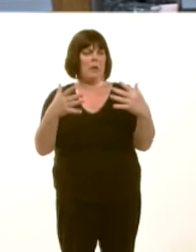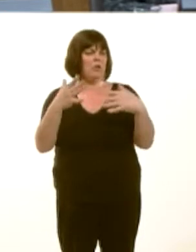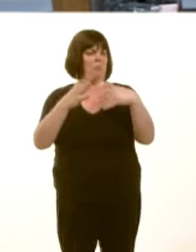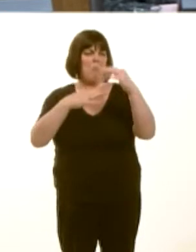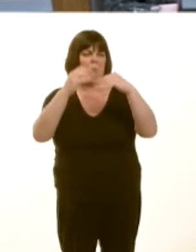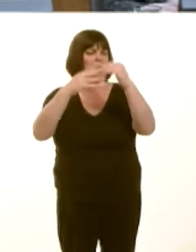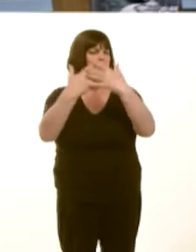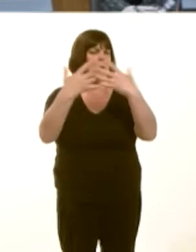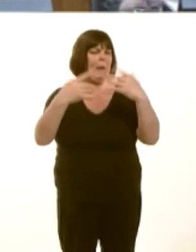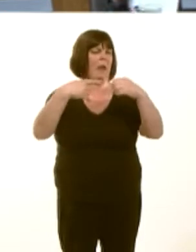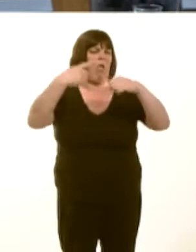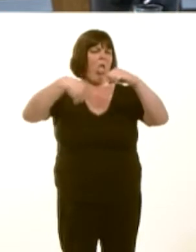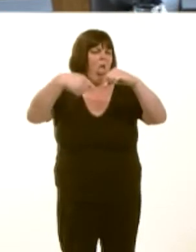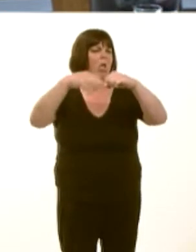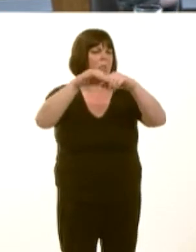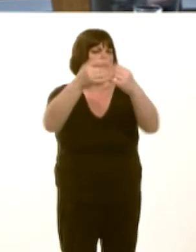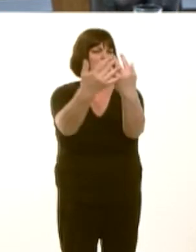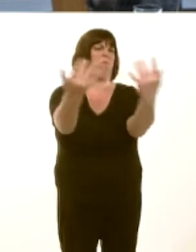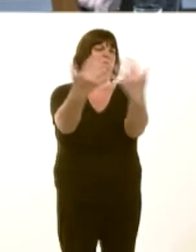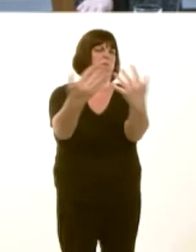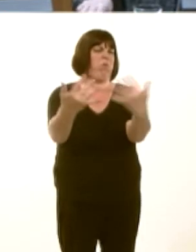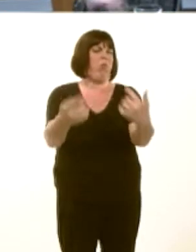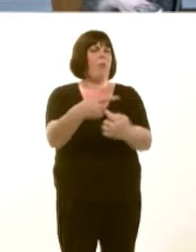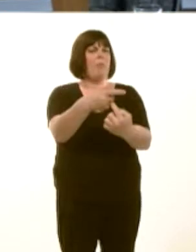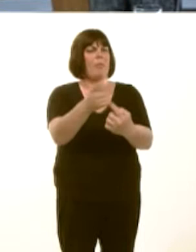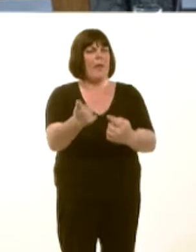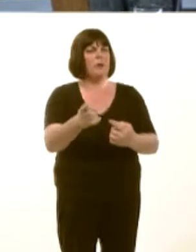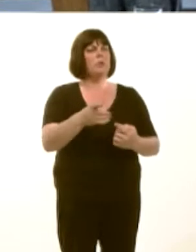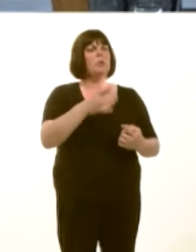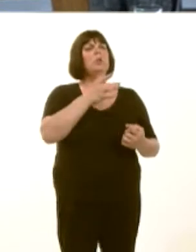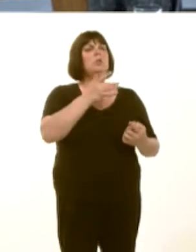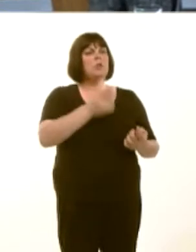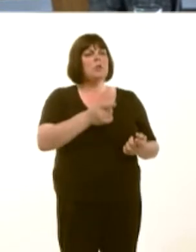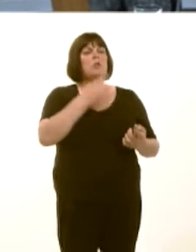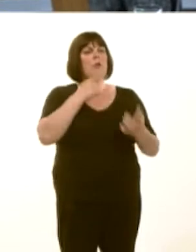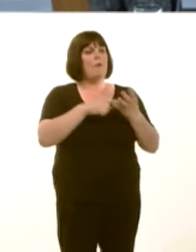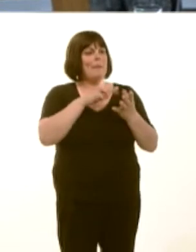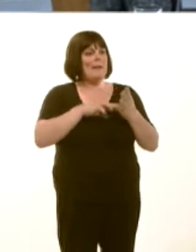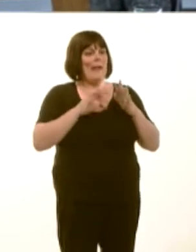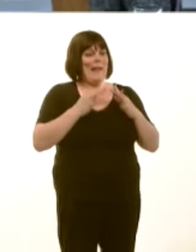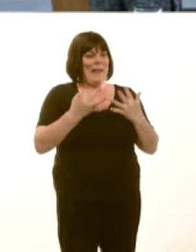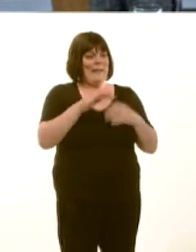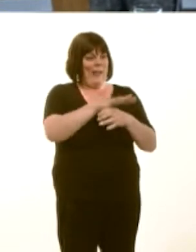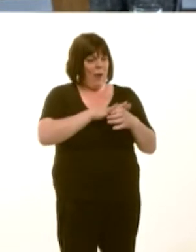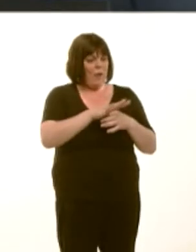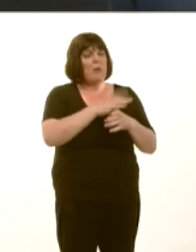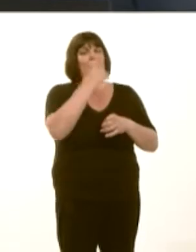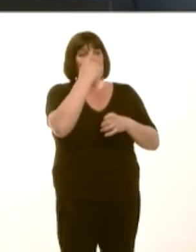yr ardaloedd y tu fas i ardaloedd TAN 8, er mwyn i awdurdodau lleol eu hystyried nhw.